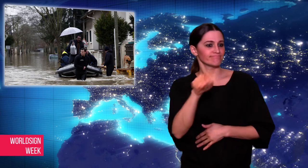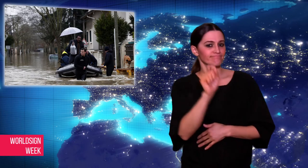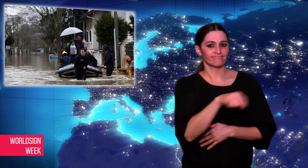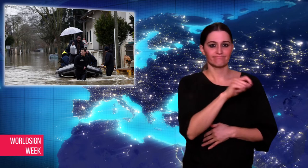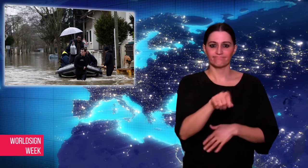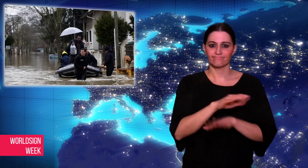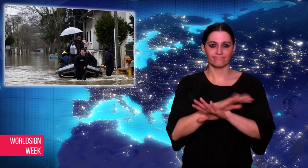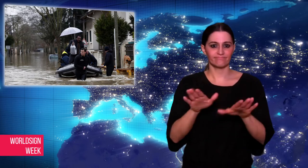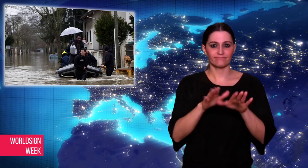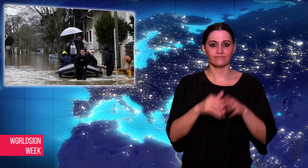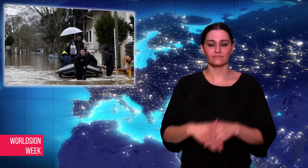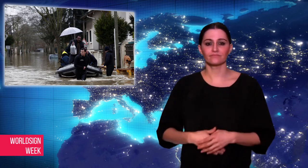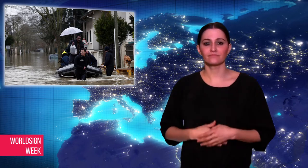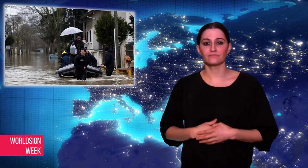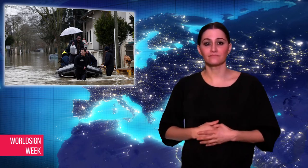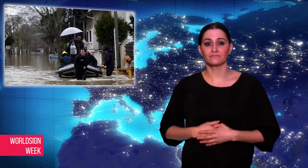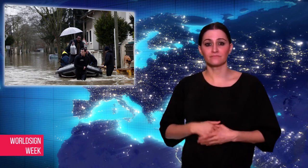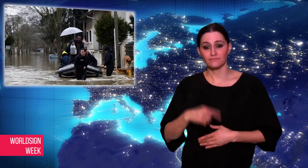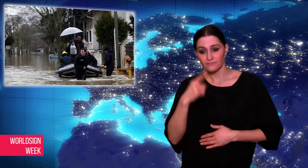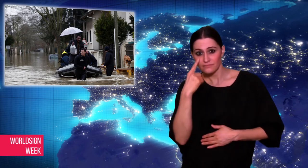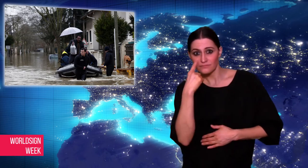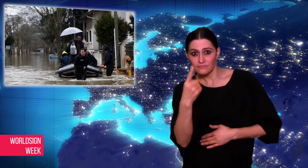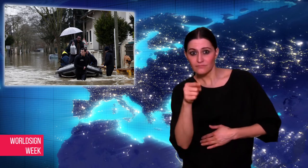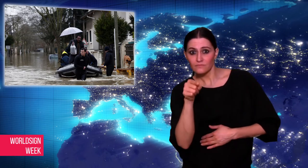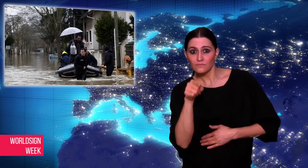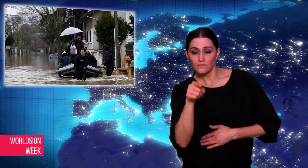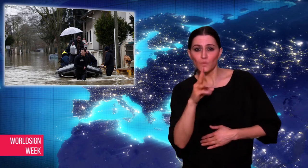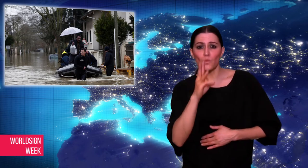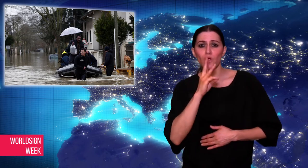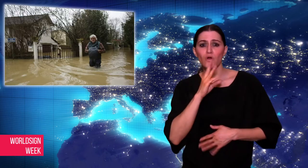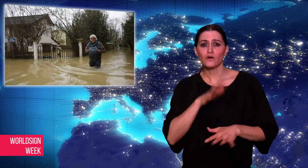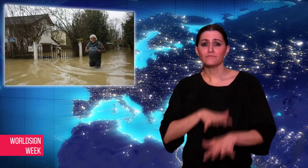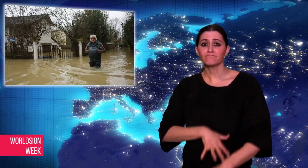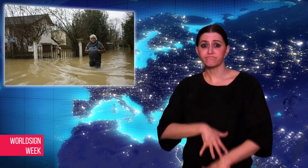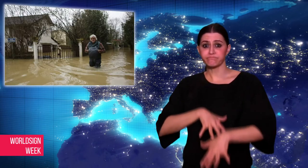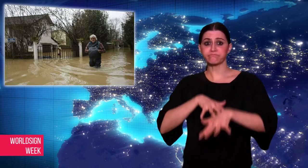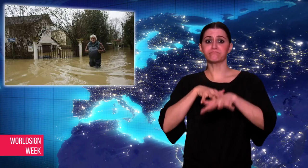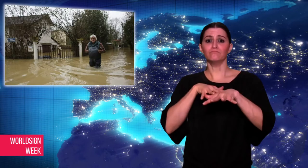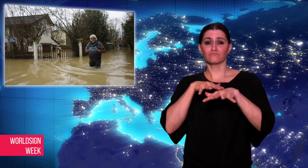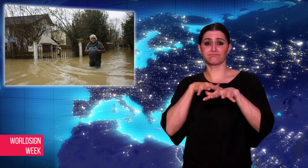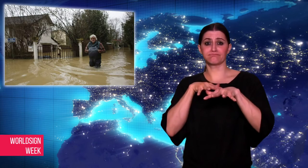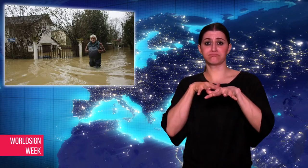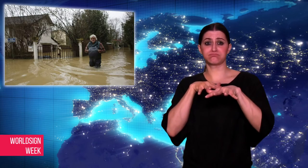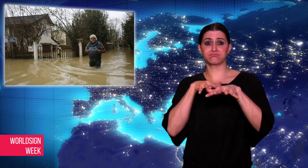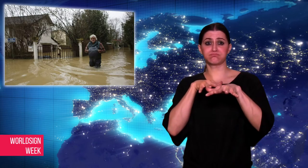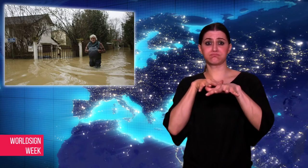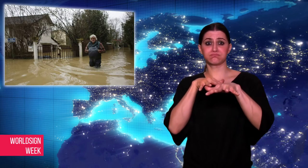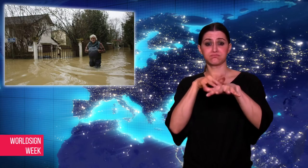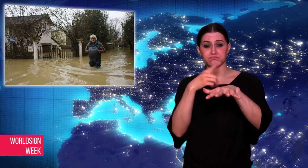attractions were closed and popular